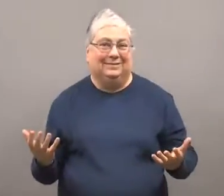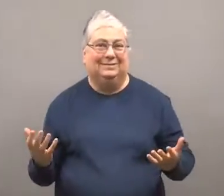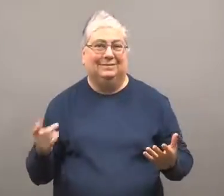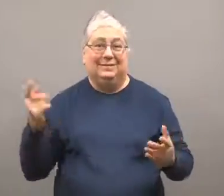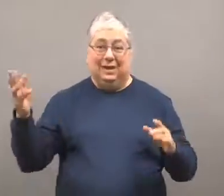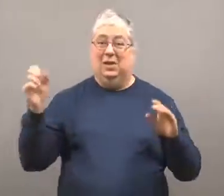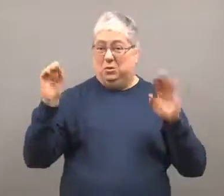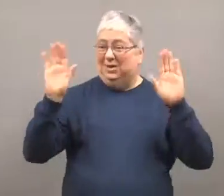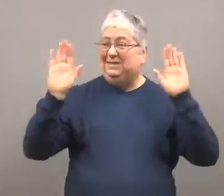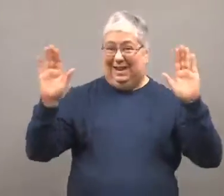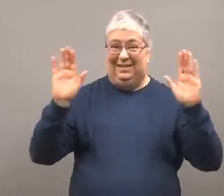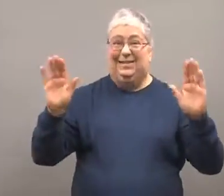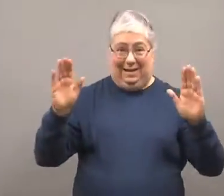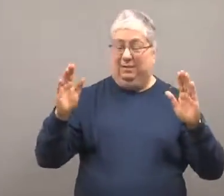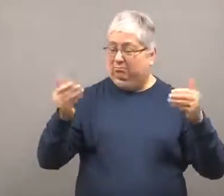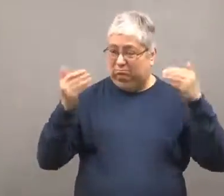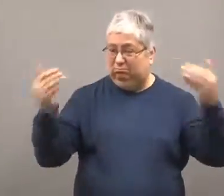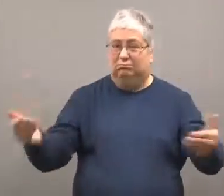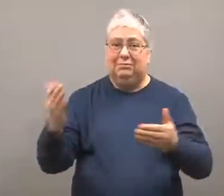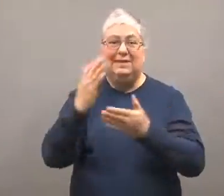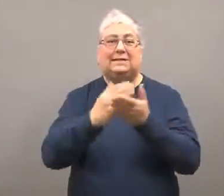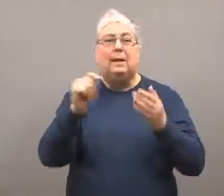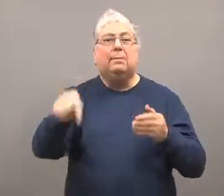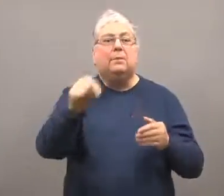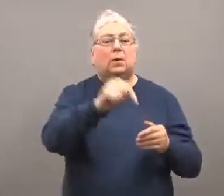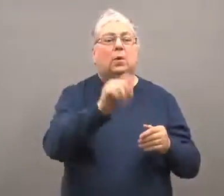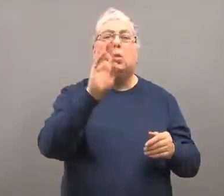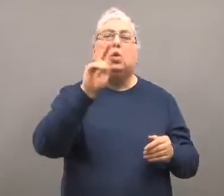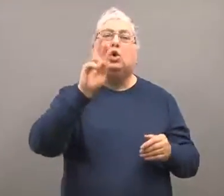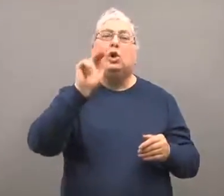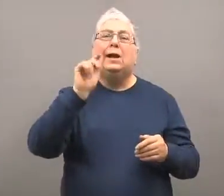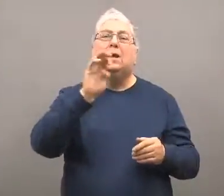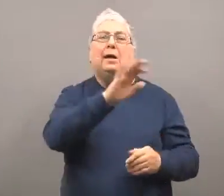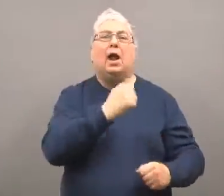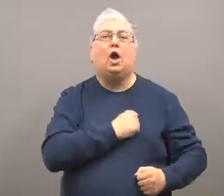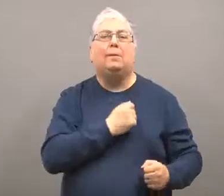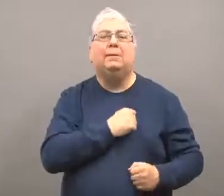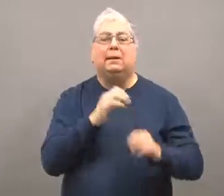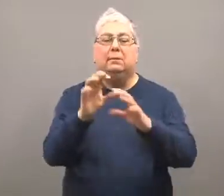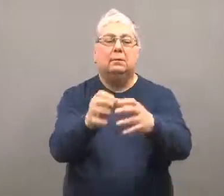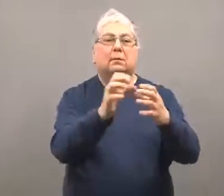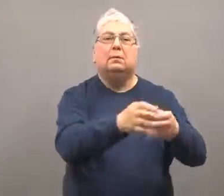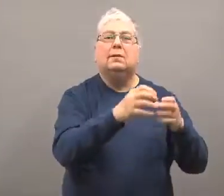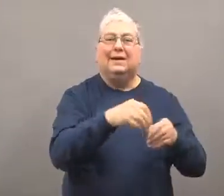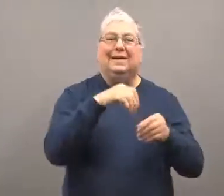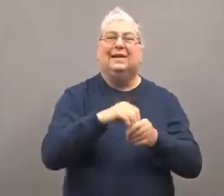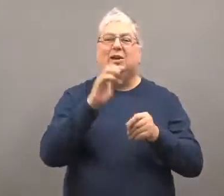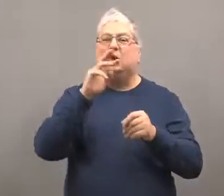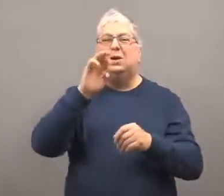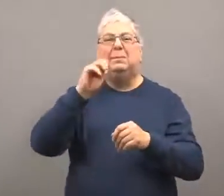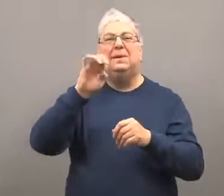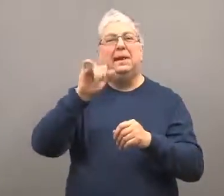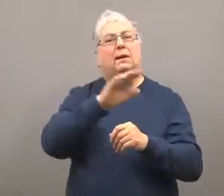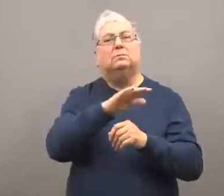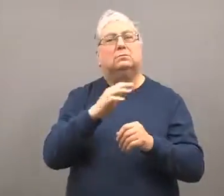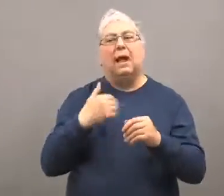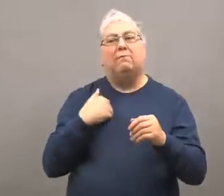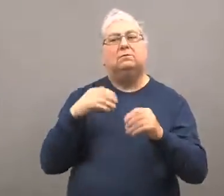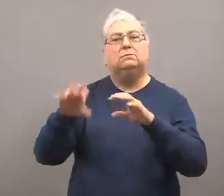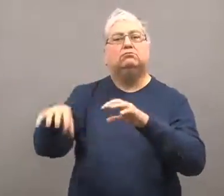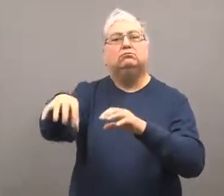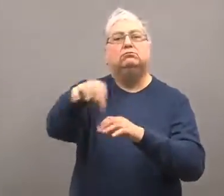On Sunday, some Ukrainian outposts in Crimea